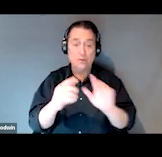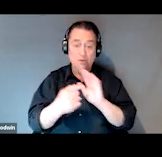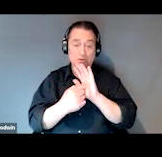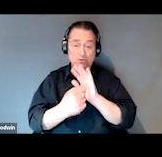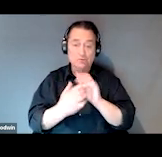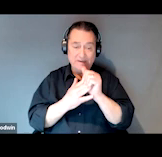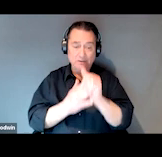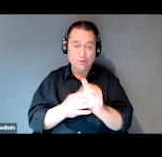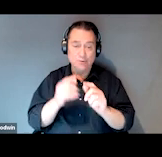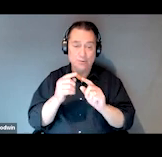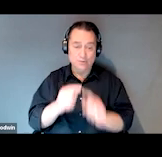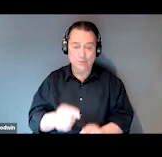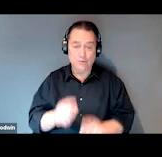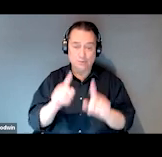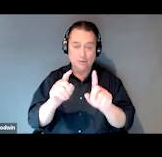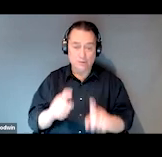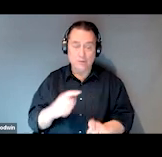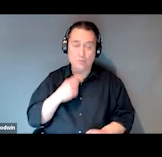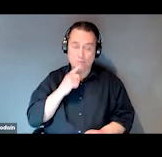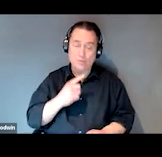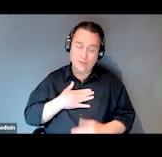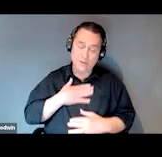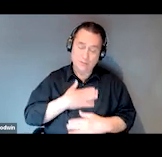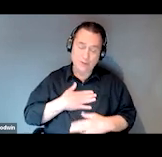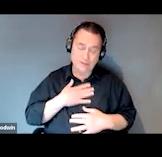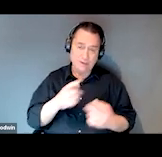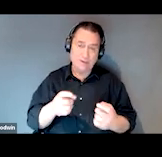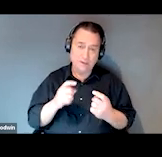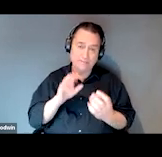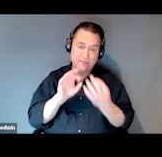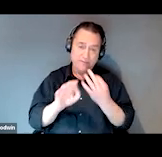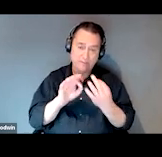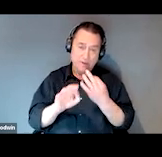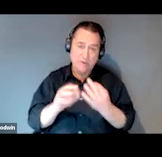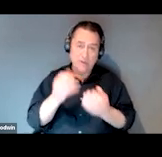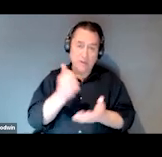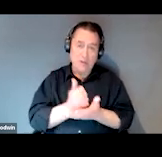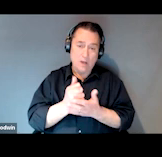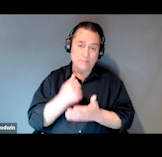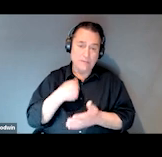We would really appreciate you completing that survey and giving us feedback. It helps to inform our future planning